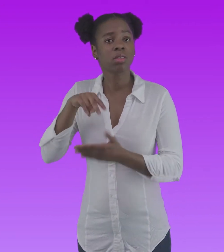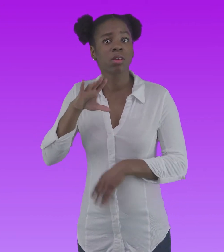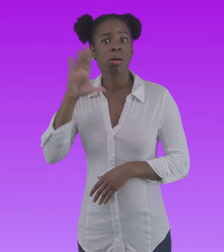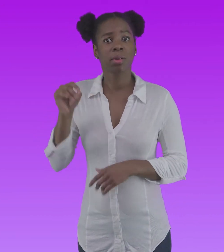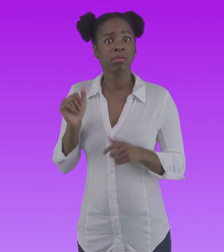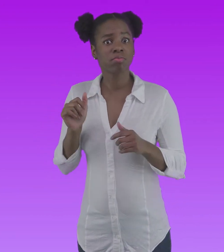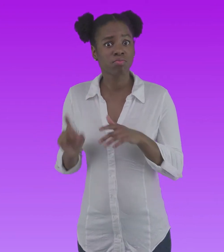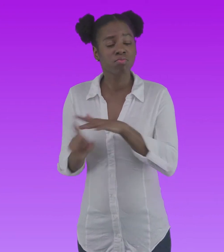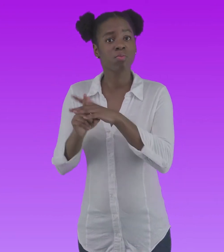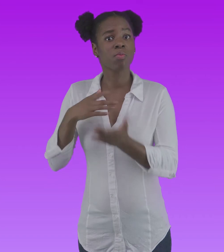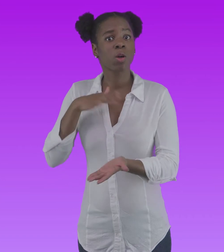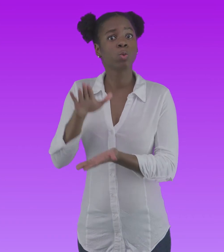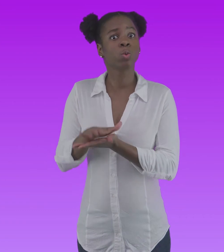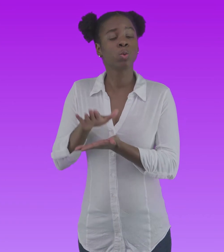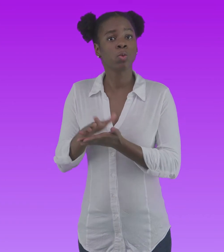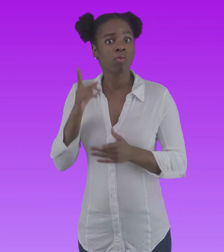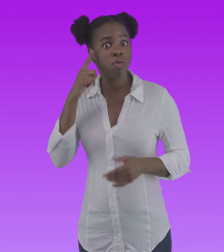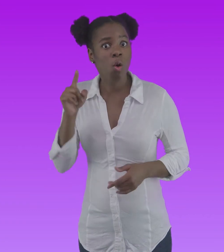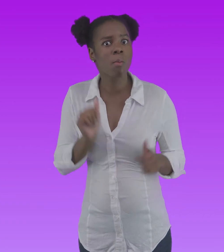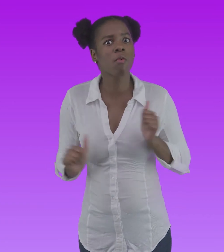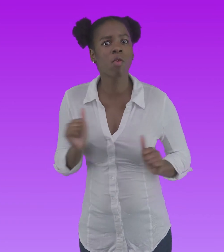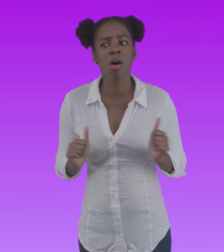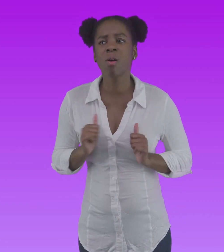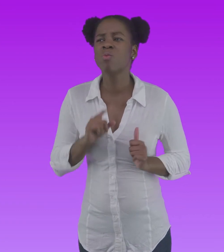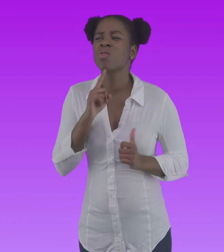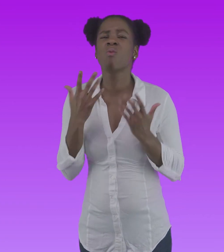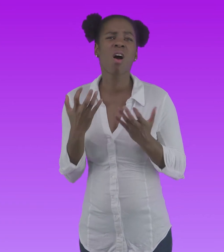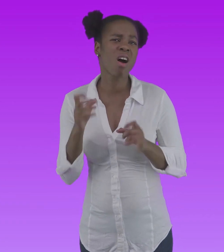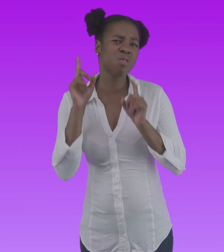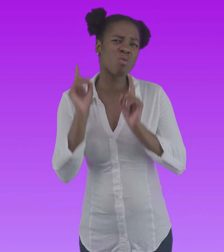is coming to my school tonight to perform and I really want to go!